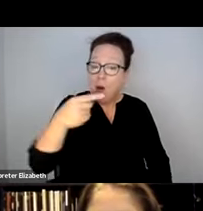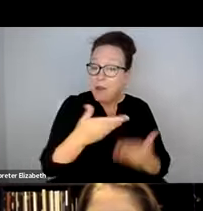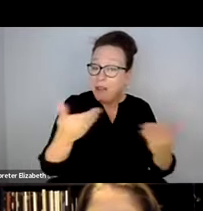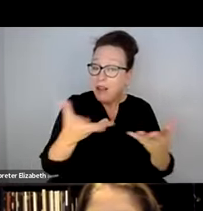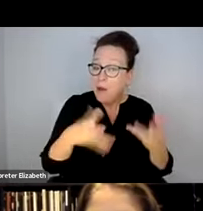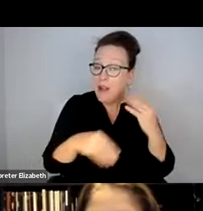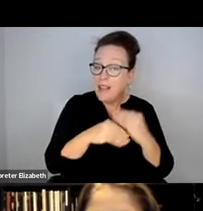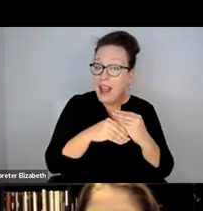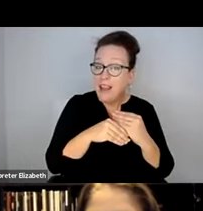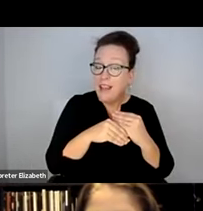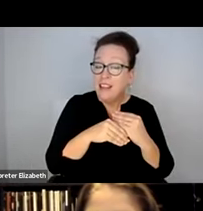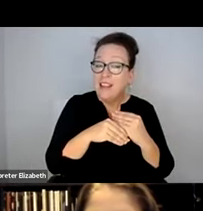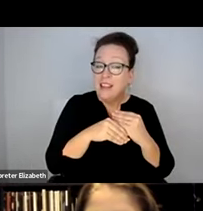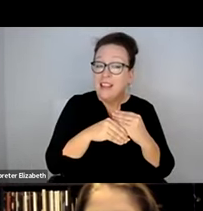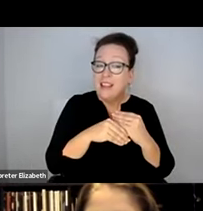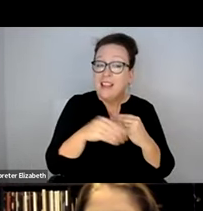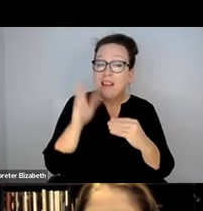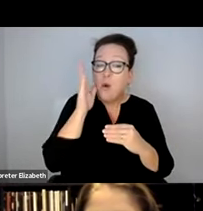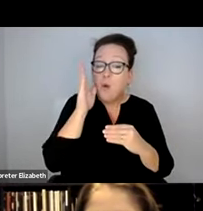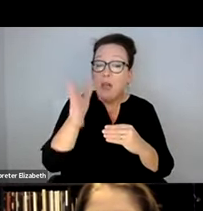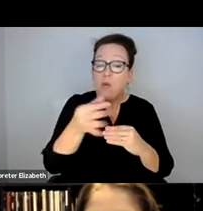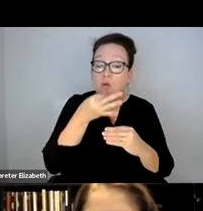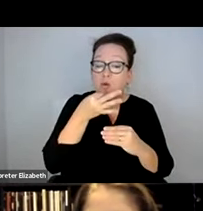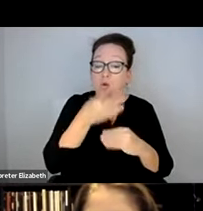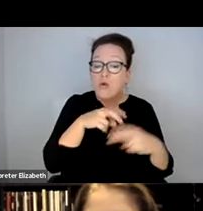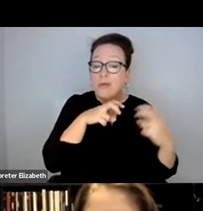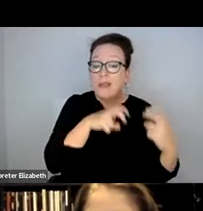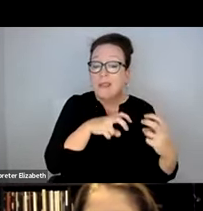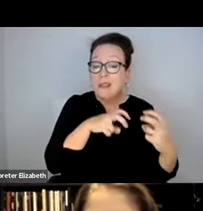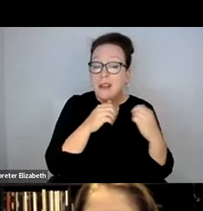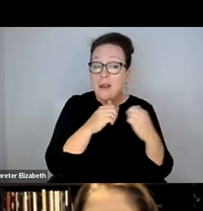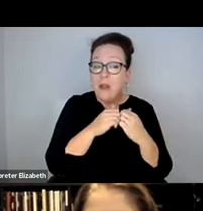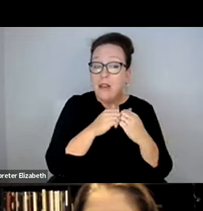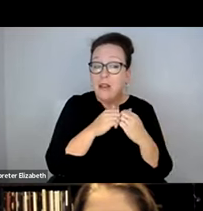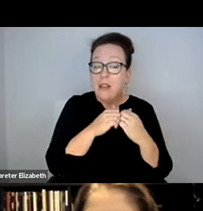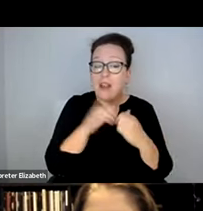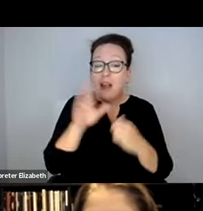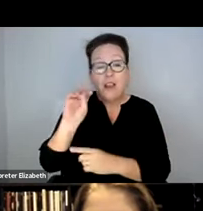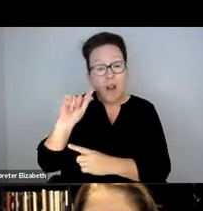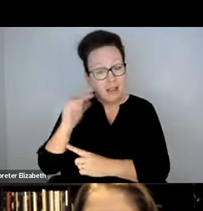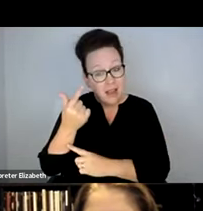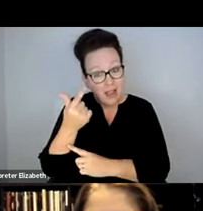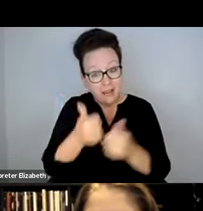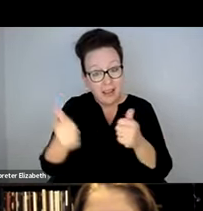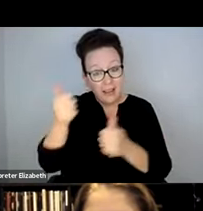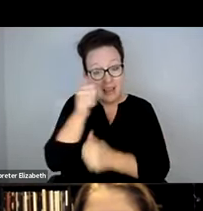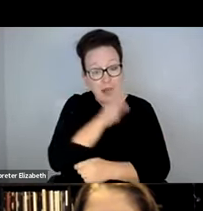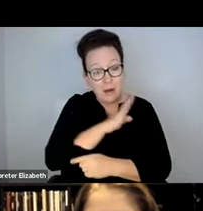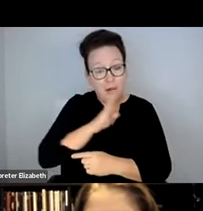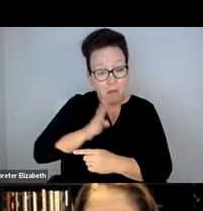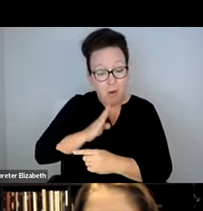THE ONLY THING I WOULD ADD TO THAT IS JUST A HEADS UP FOR EVERYONE. WE ARE GOING TO BE SITTING